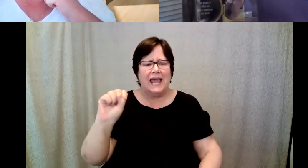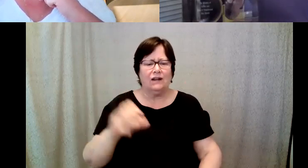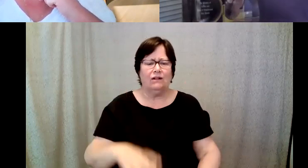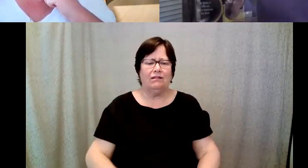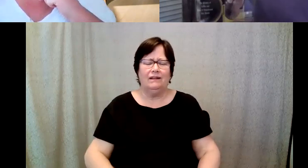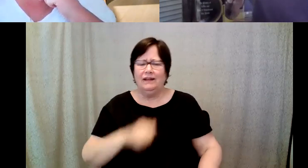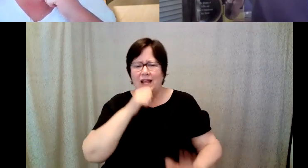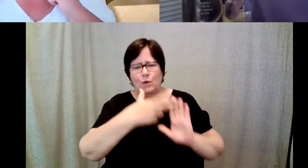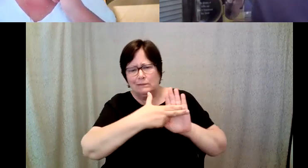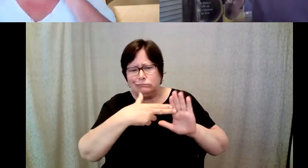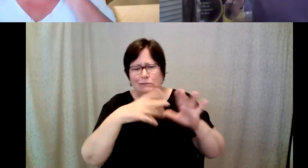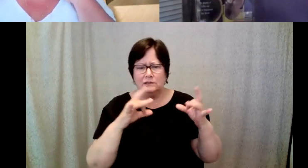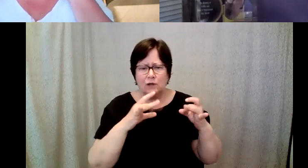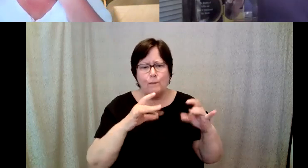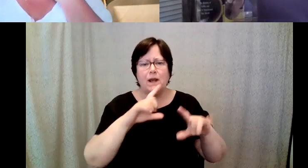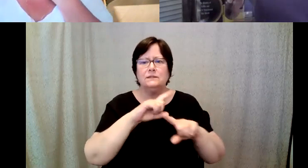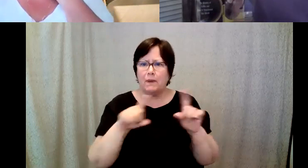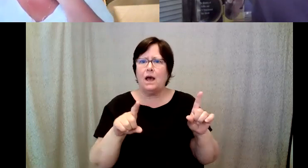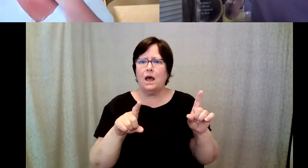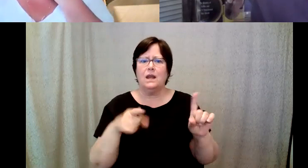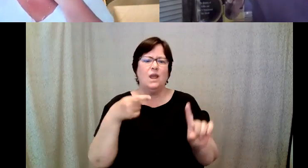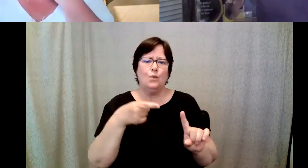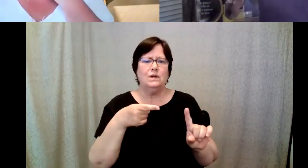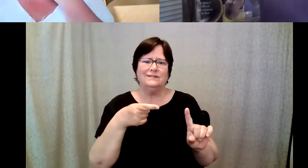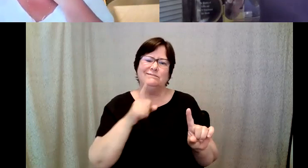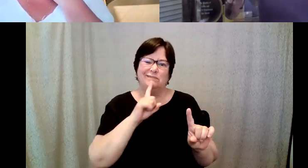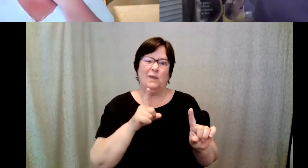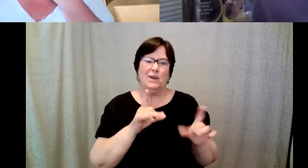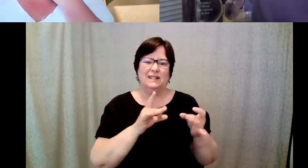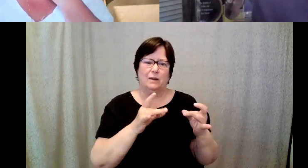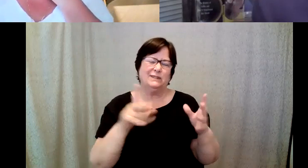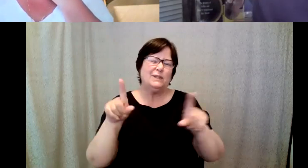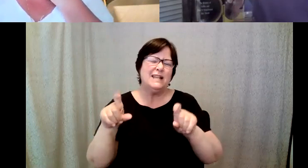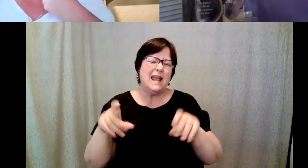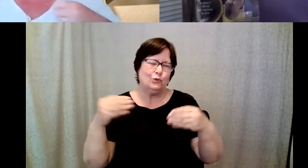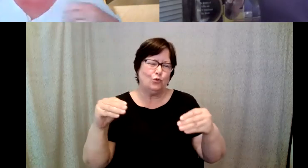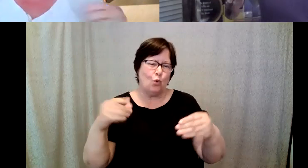Starbucks, but it was a Starbucks it was a test store that I was responsible for the